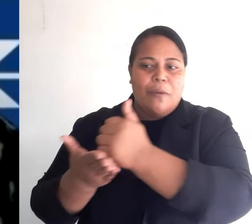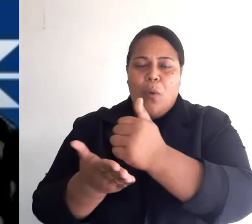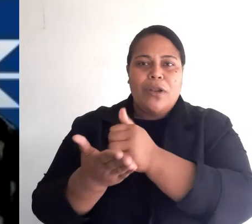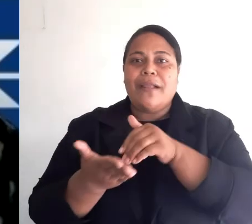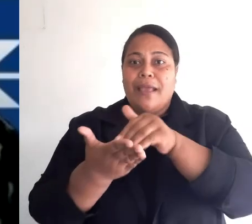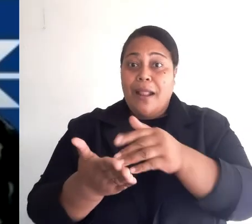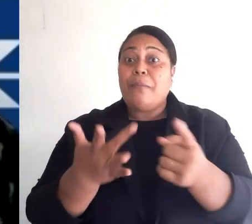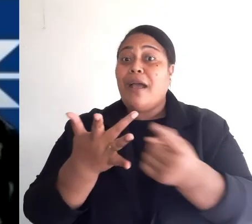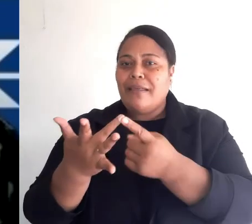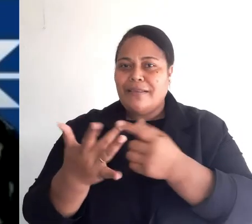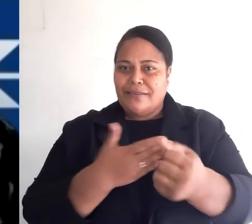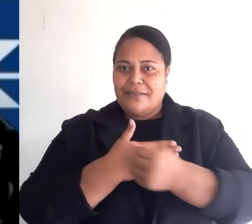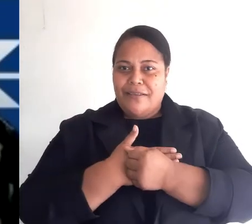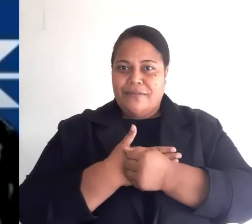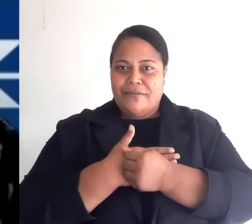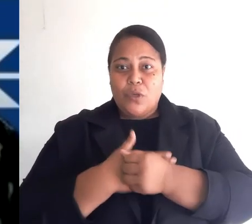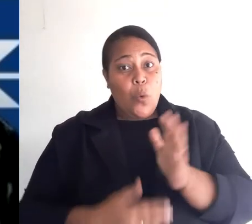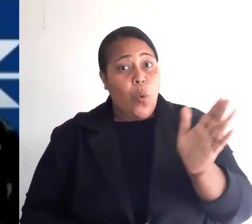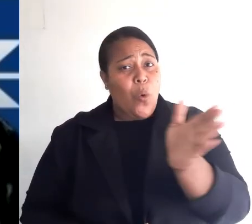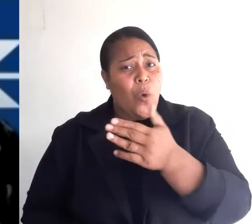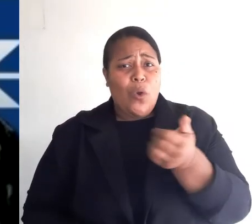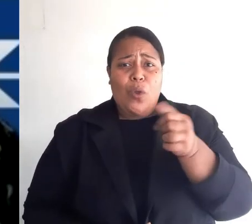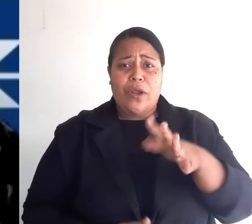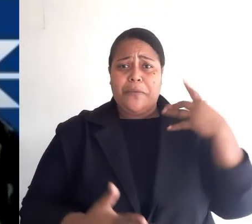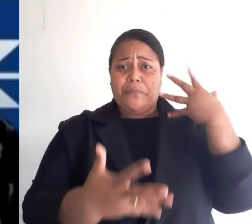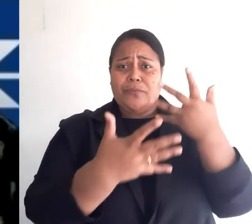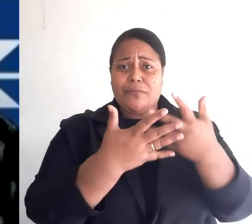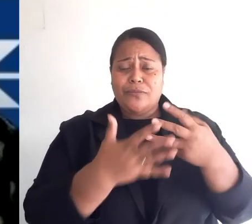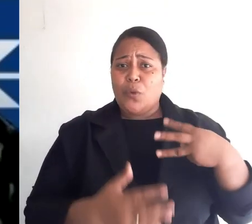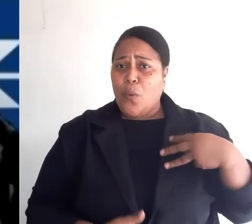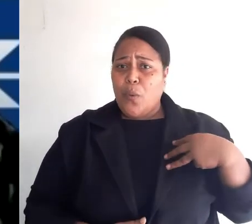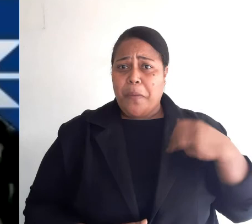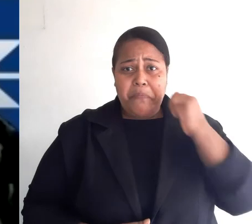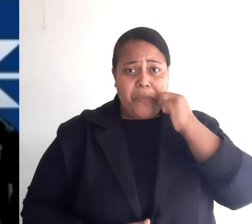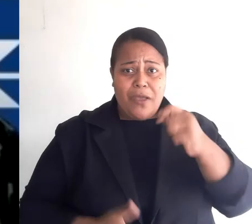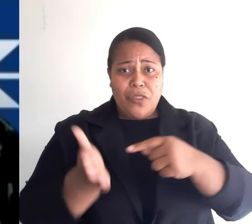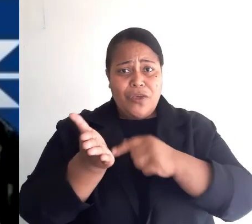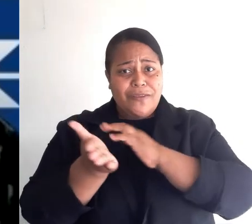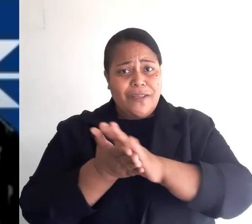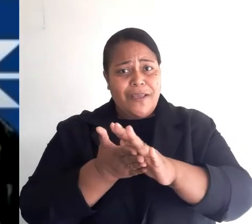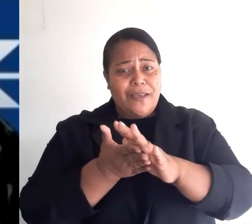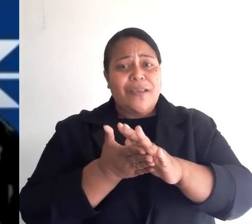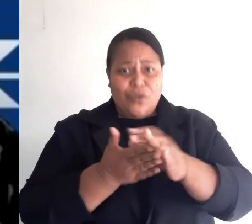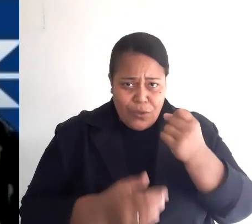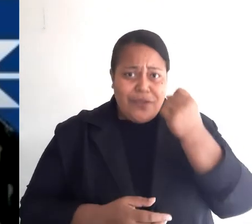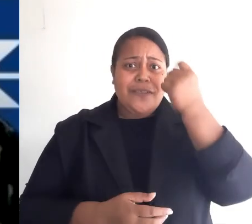And to all you Thursday in Black champions out there, recognising the power of movements to change our world,